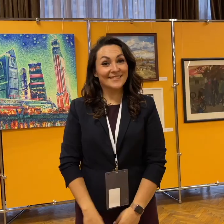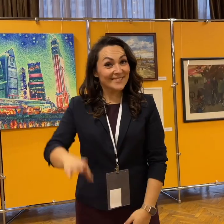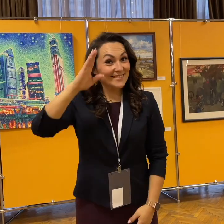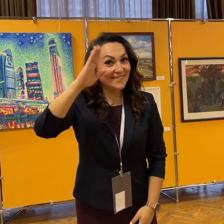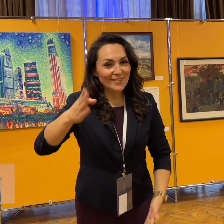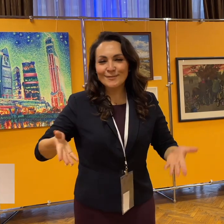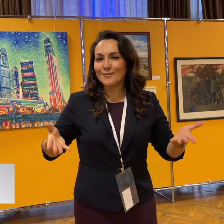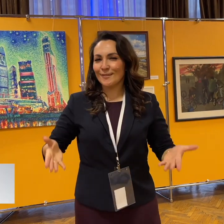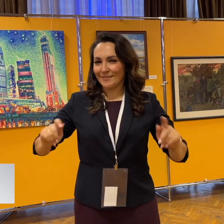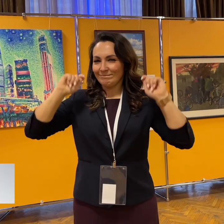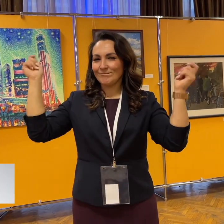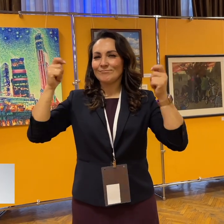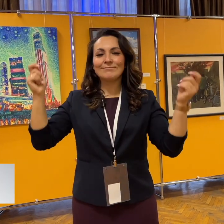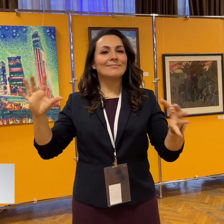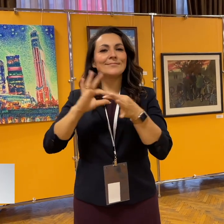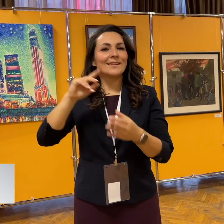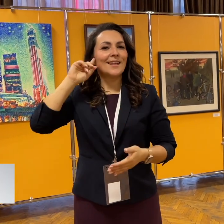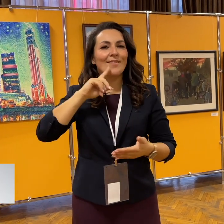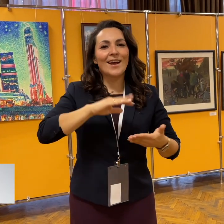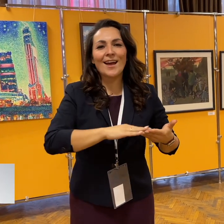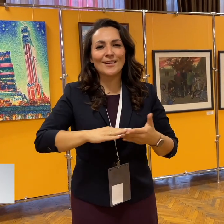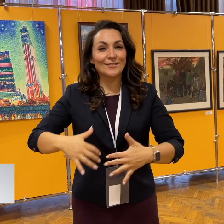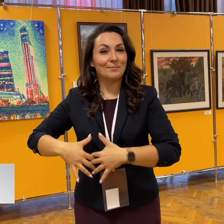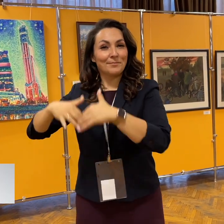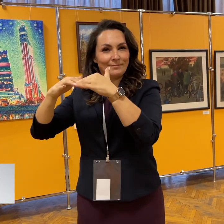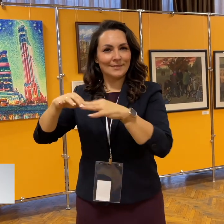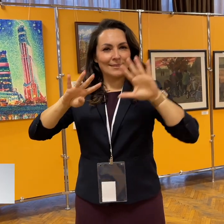Hello! The exhibition of Deaf artists was opened